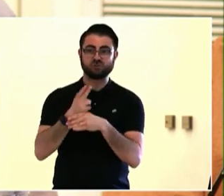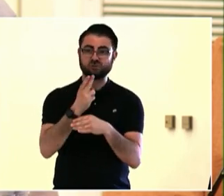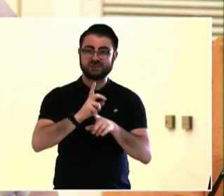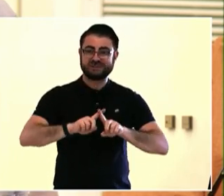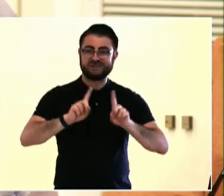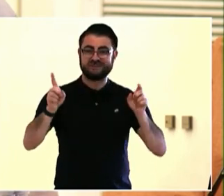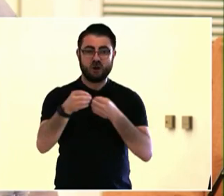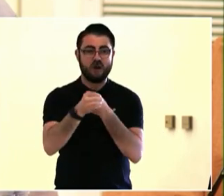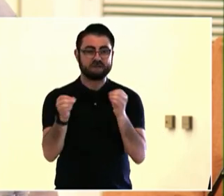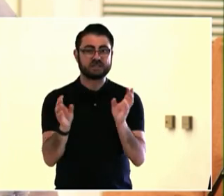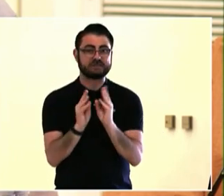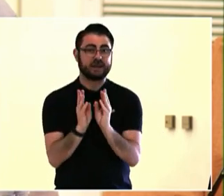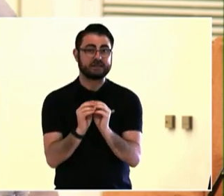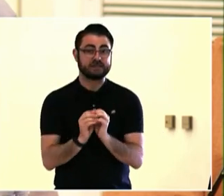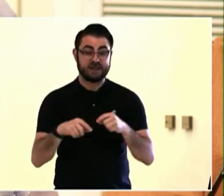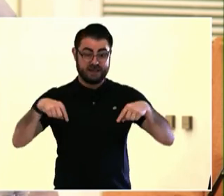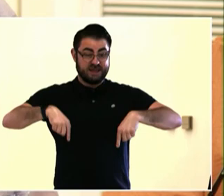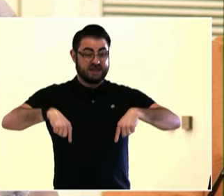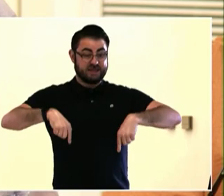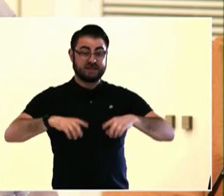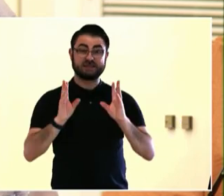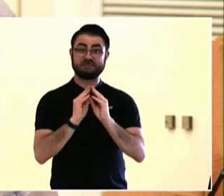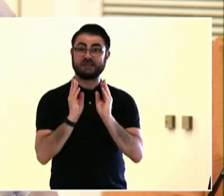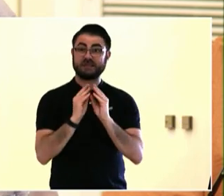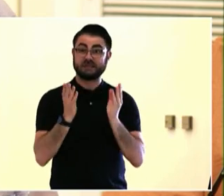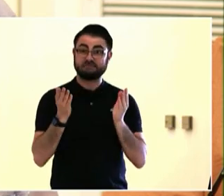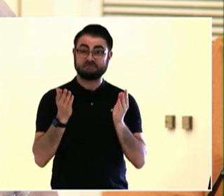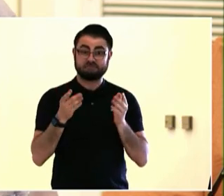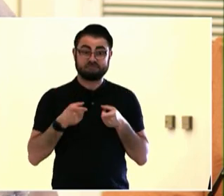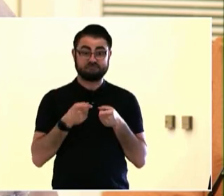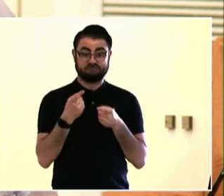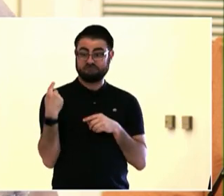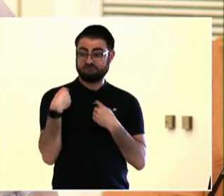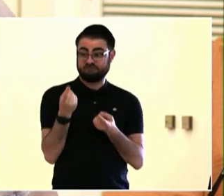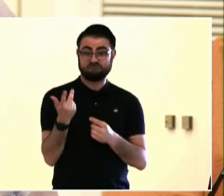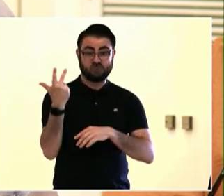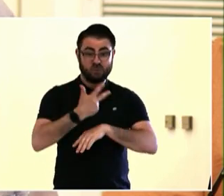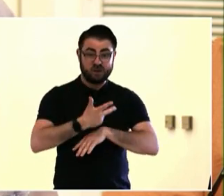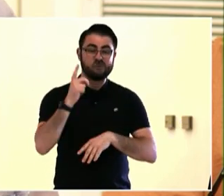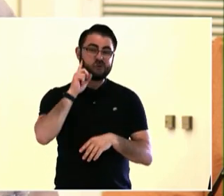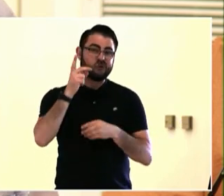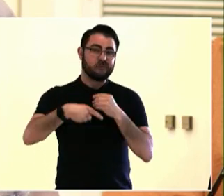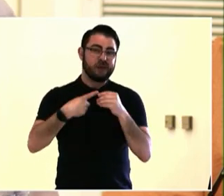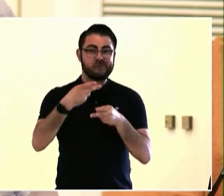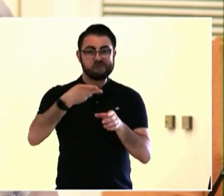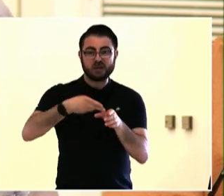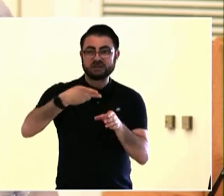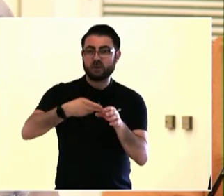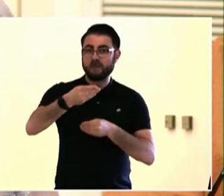they understand why they might care about coming with their government and recognizing that, you know, government can be big,